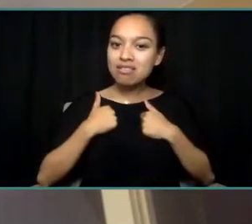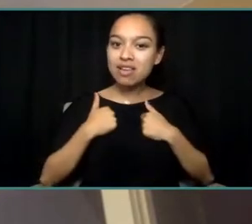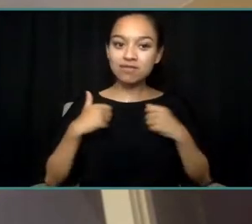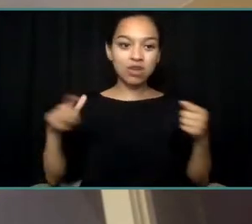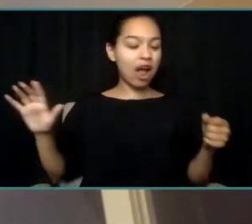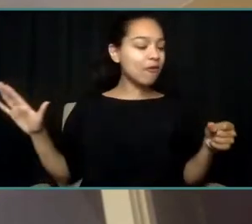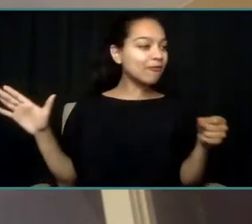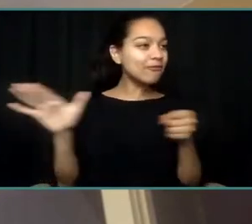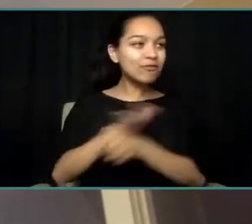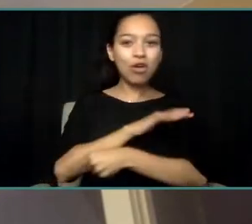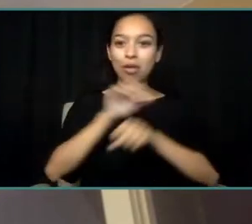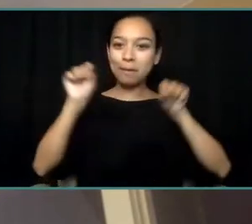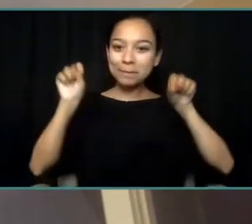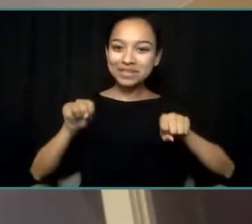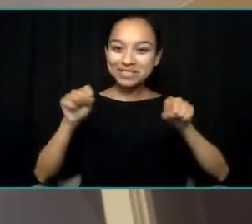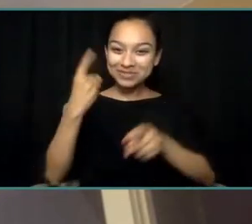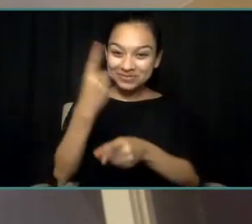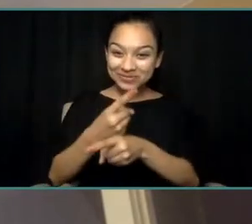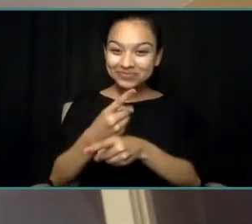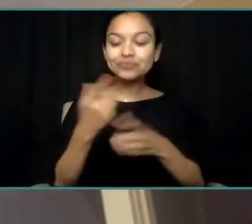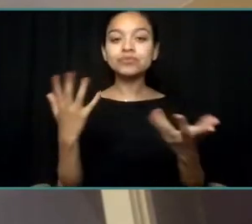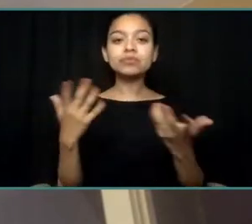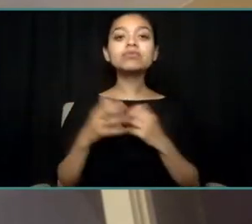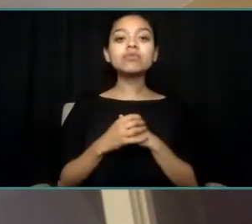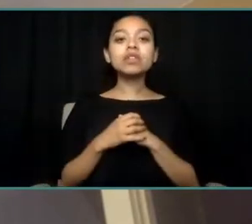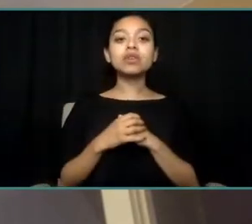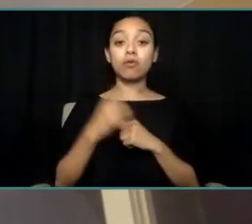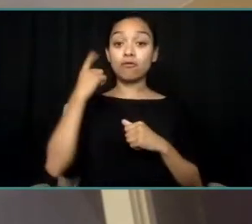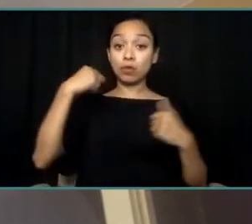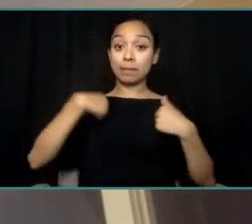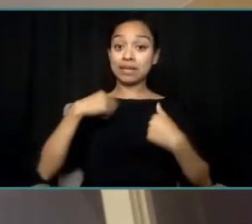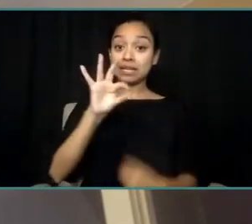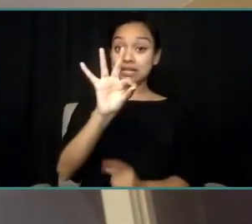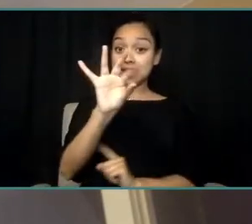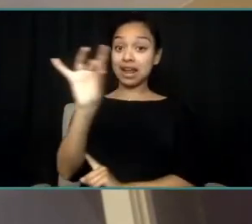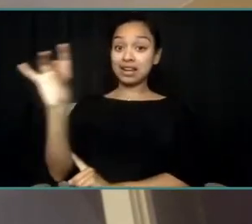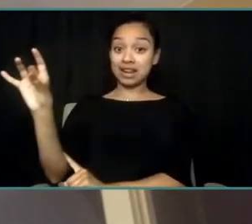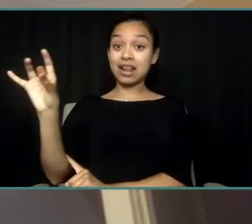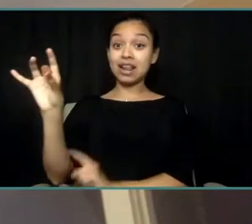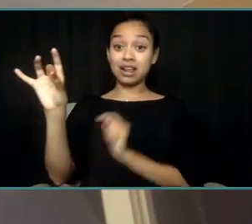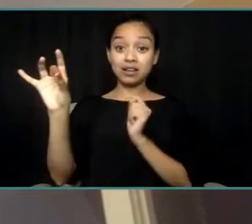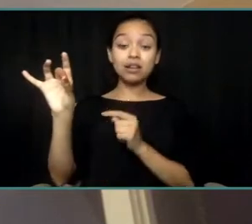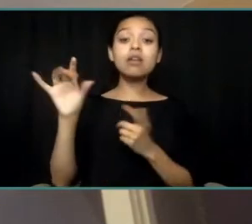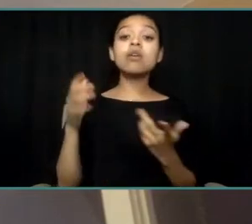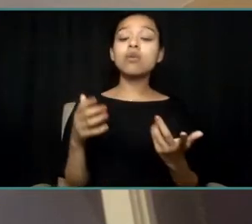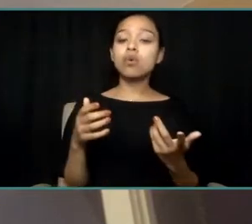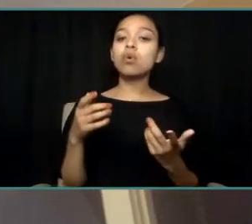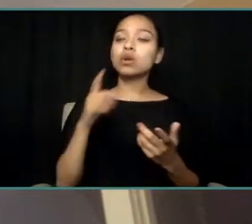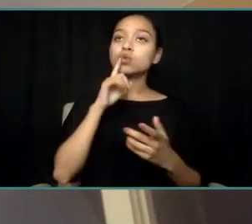And so for us, or for me, in 988, it's really about making sure that people have access